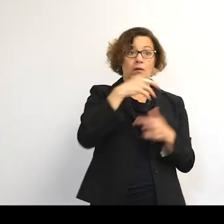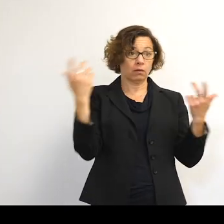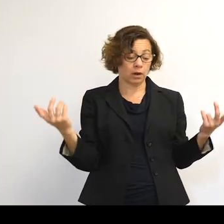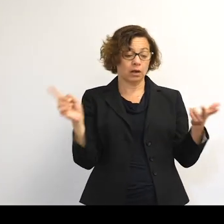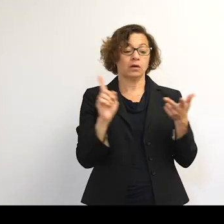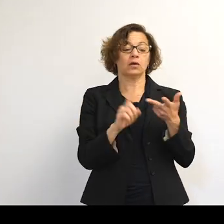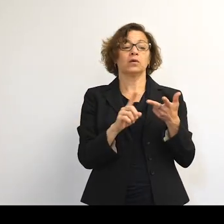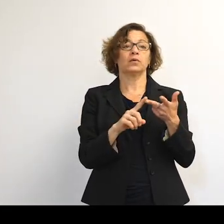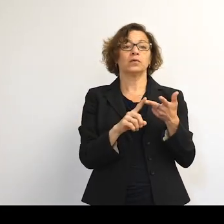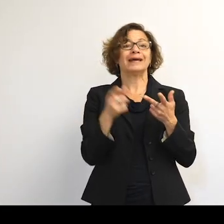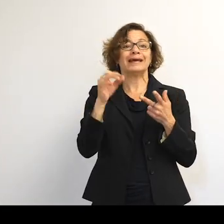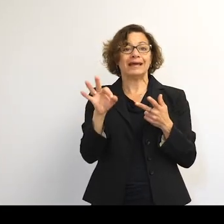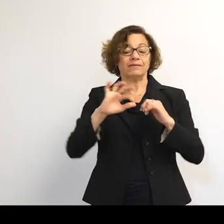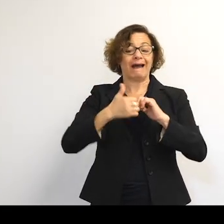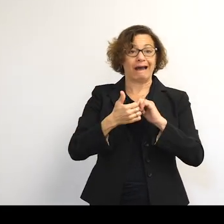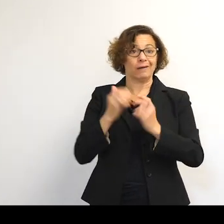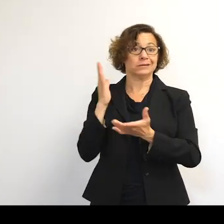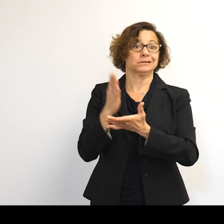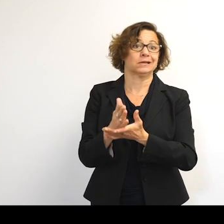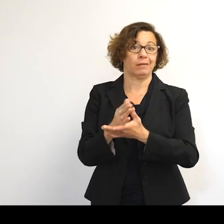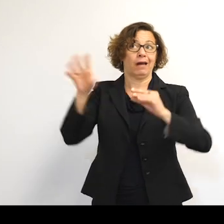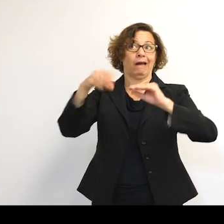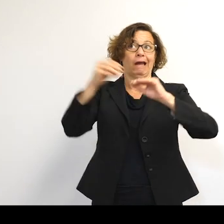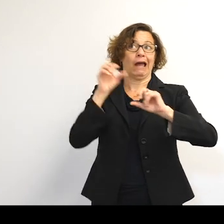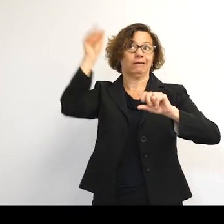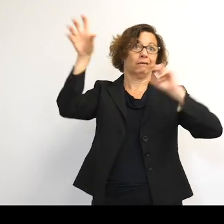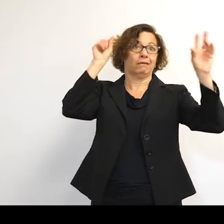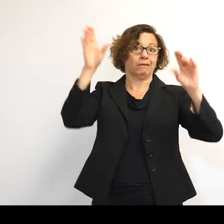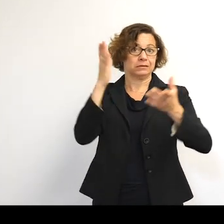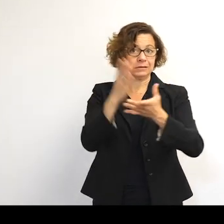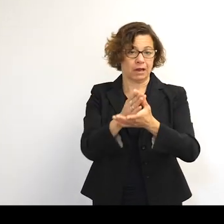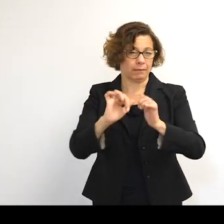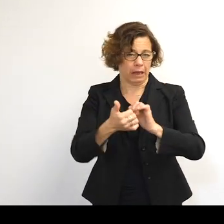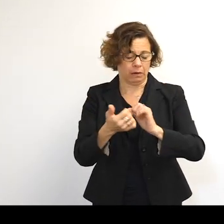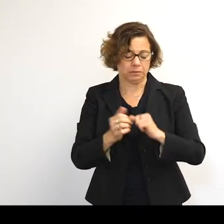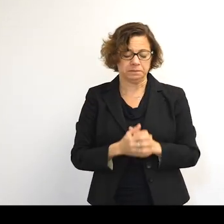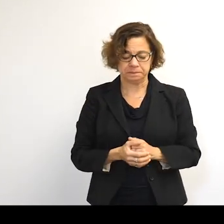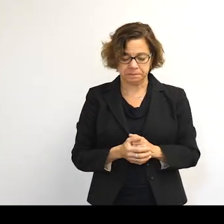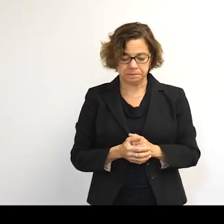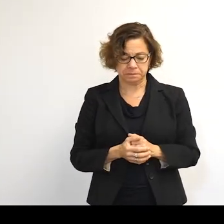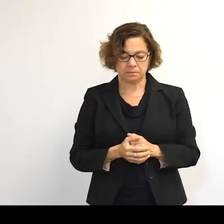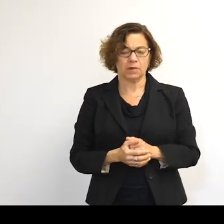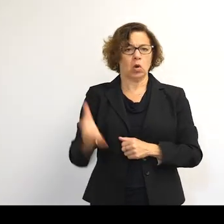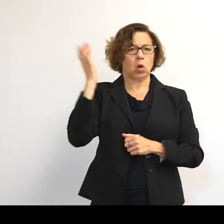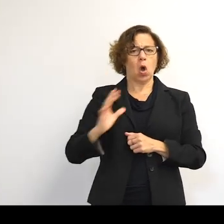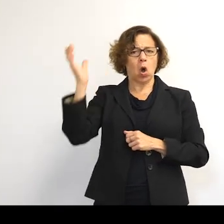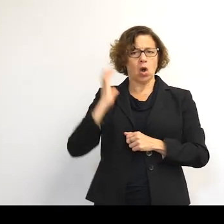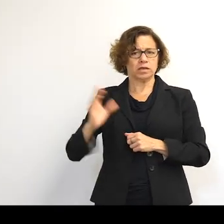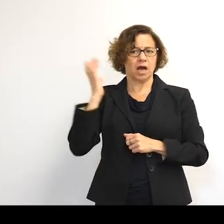And we'll talk about if and how we can stop making more of it. So once upon a time-- we'll go back into our little fairy tale